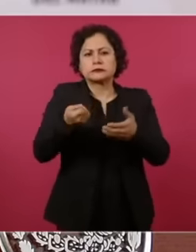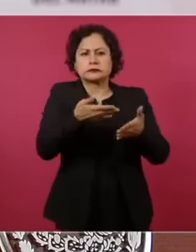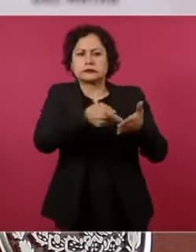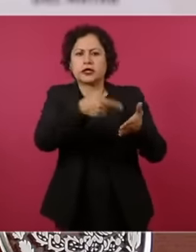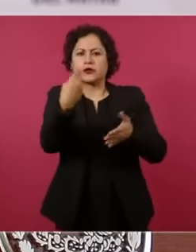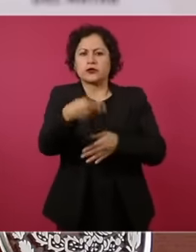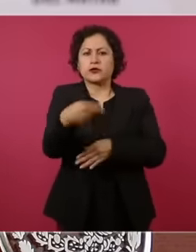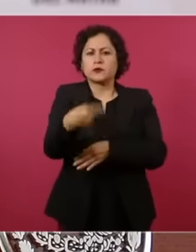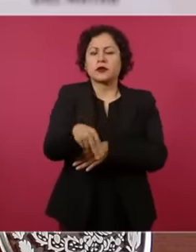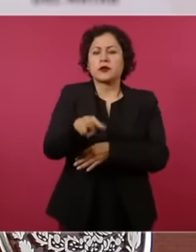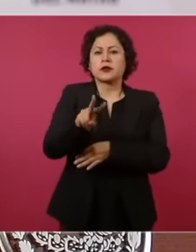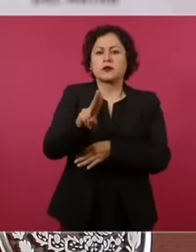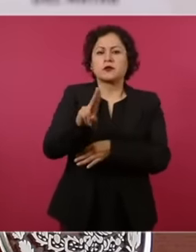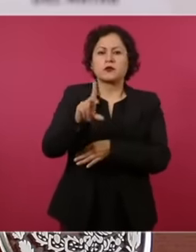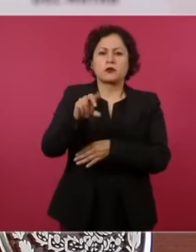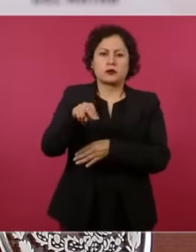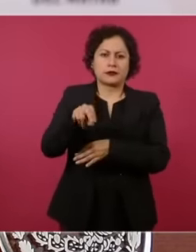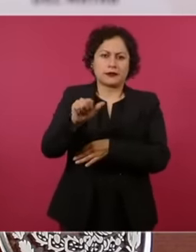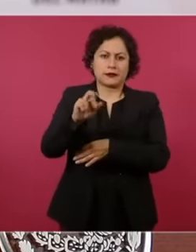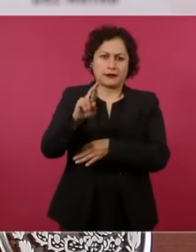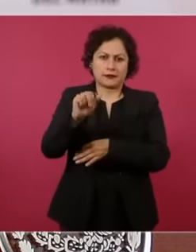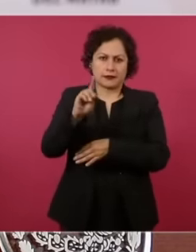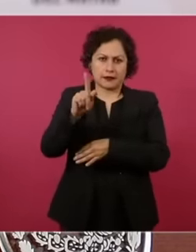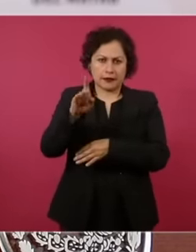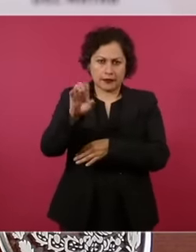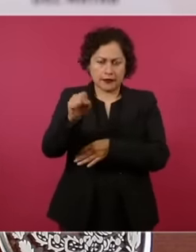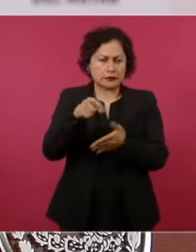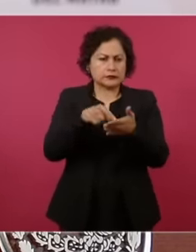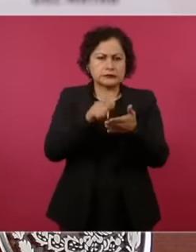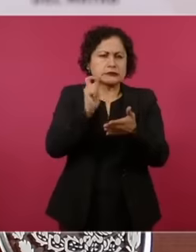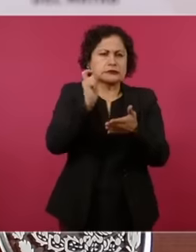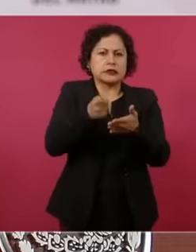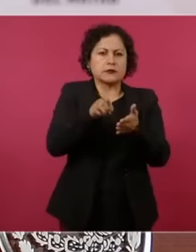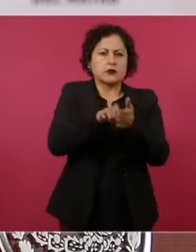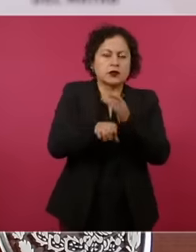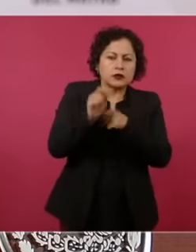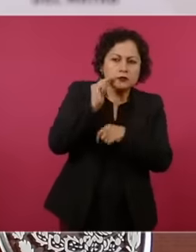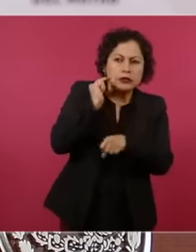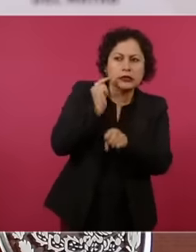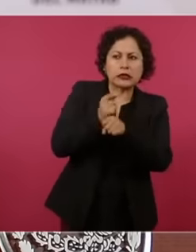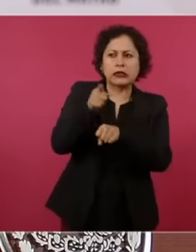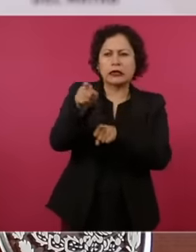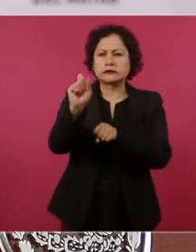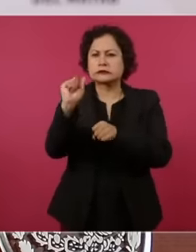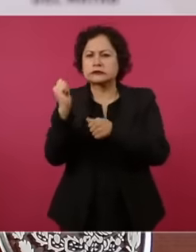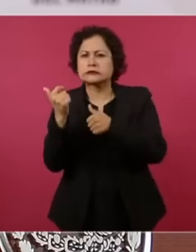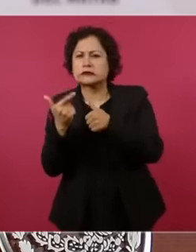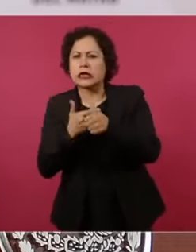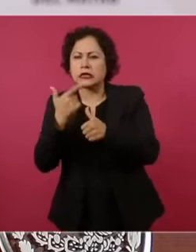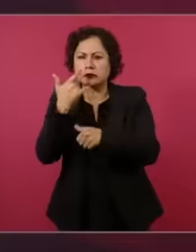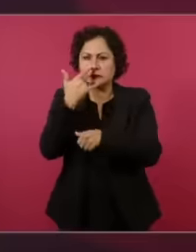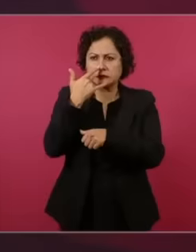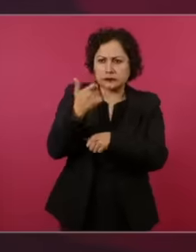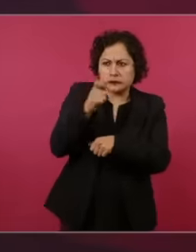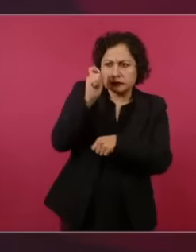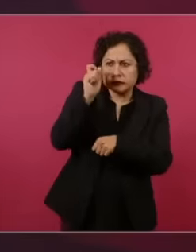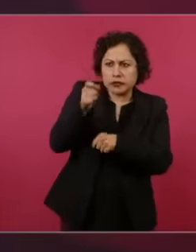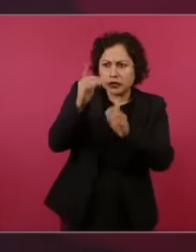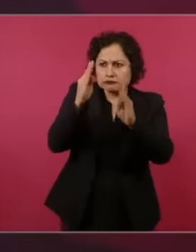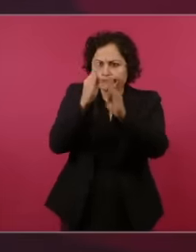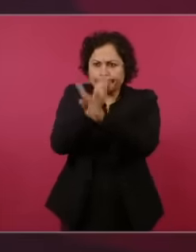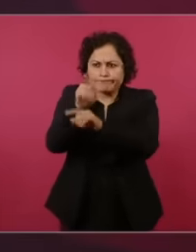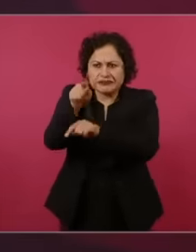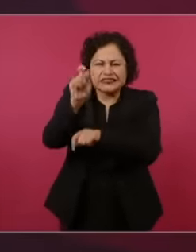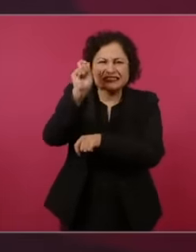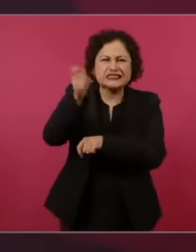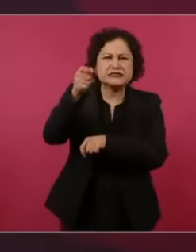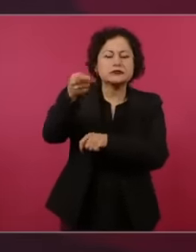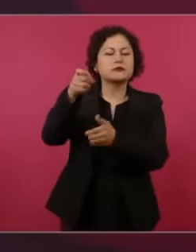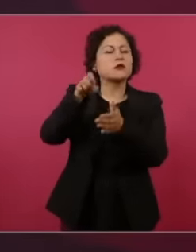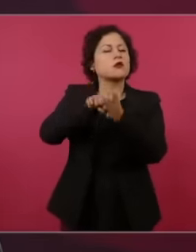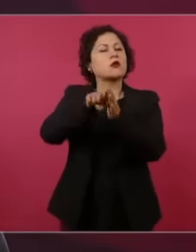money can be laundered more easily, have to do with games, betting, prepaid credit cards,